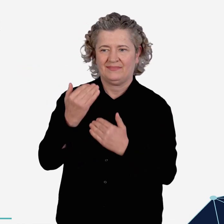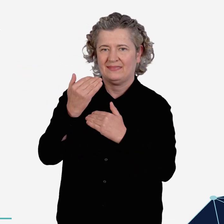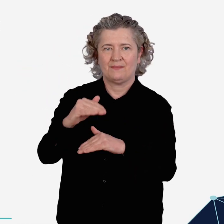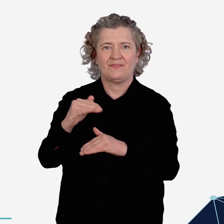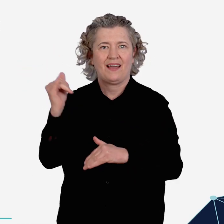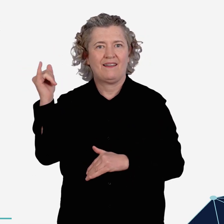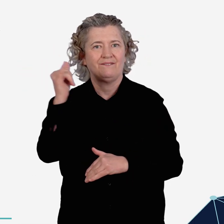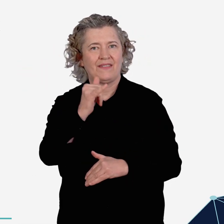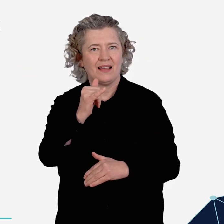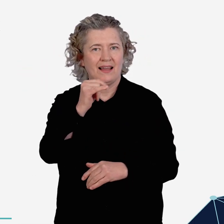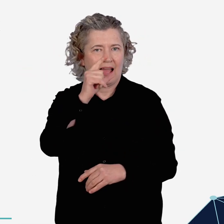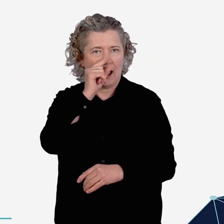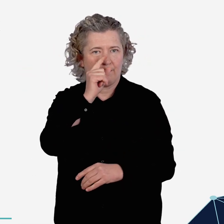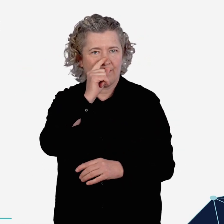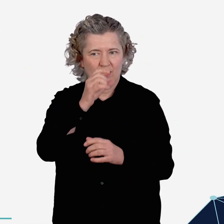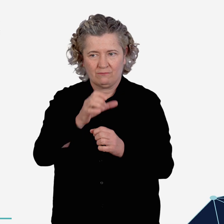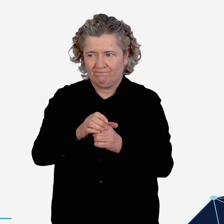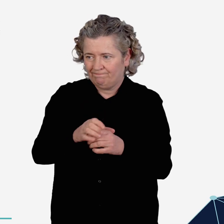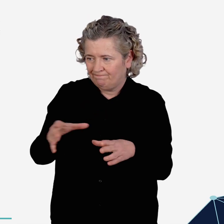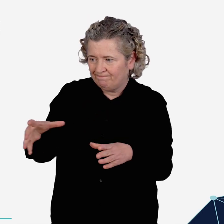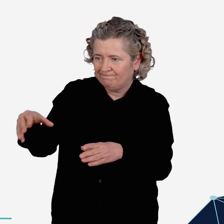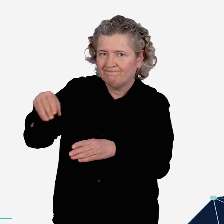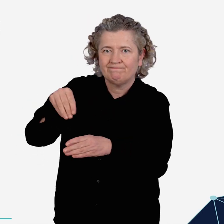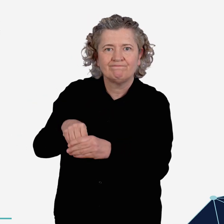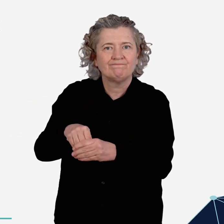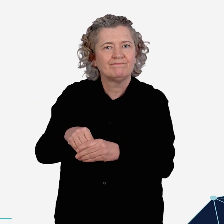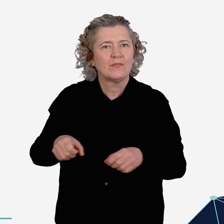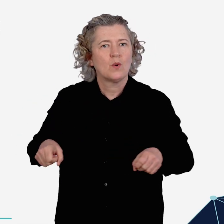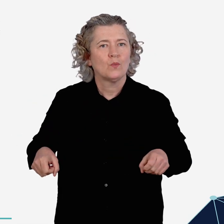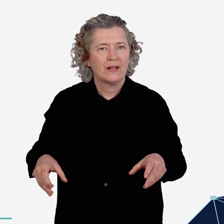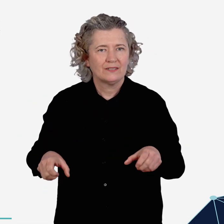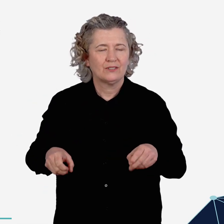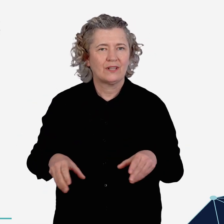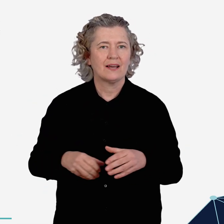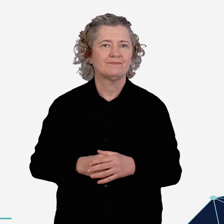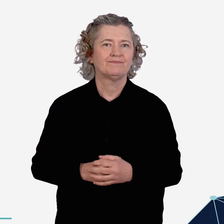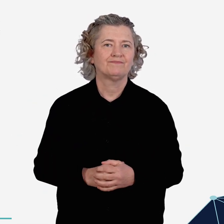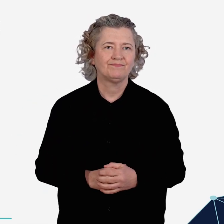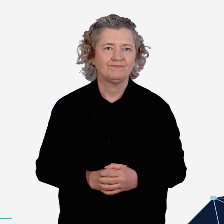limited aircraft capacity to accommodate wheelchairs,